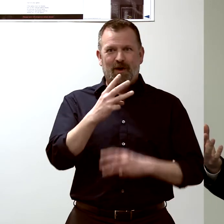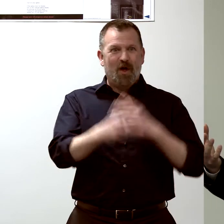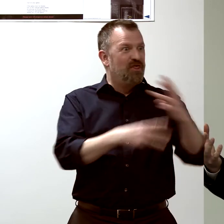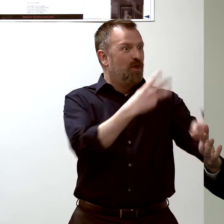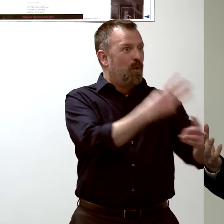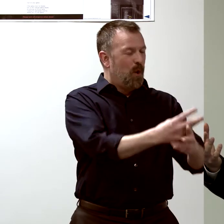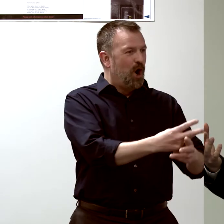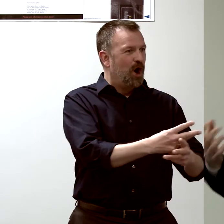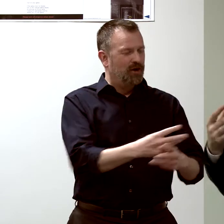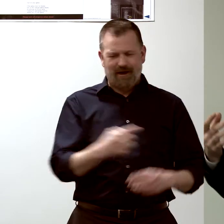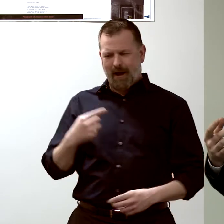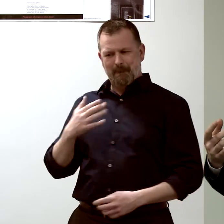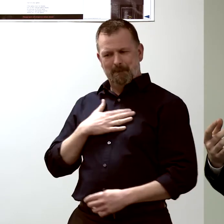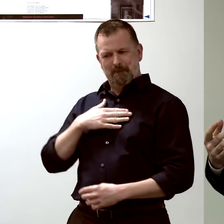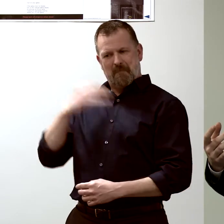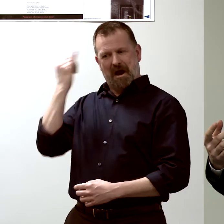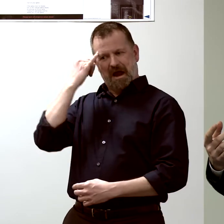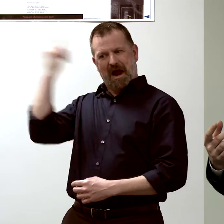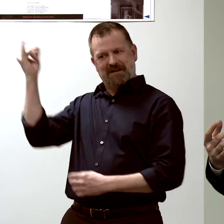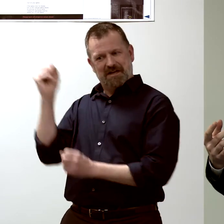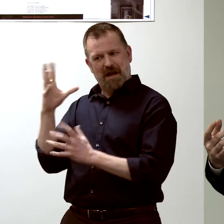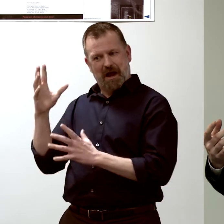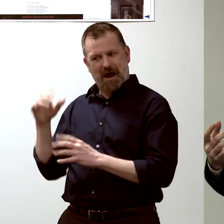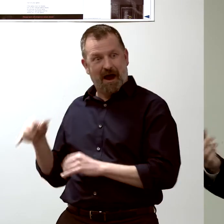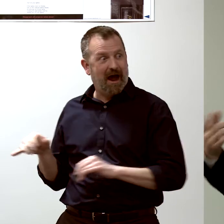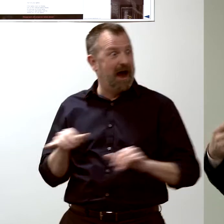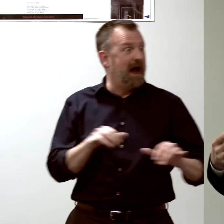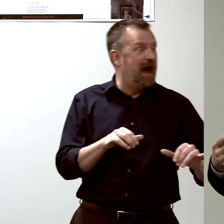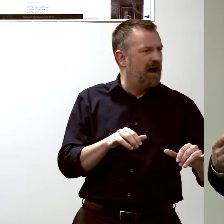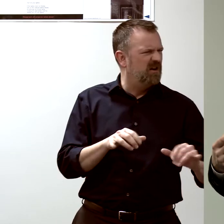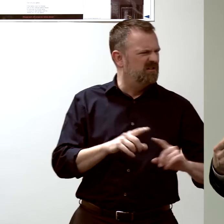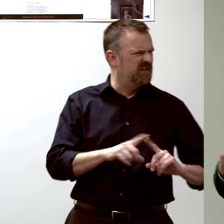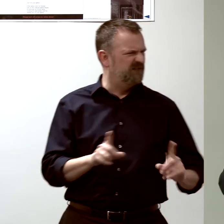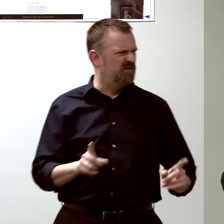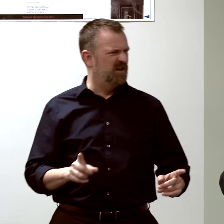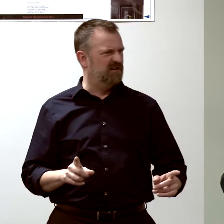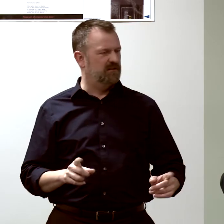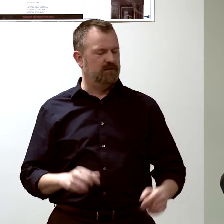the way you thought it did. So you got to go back and think again.